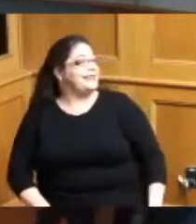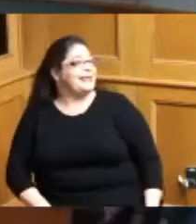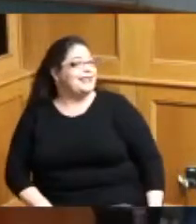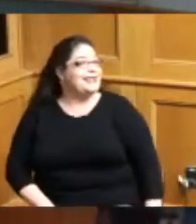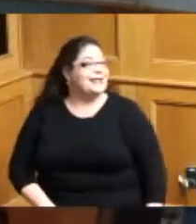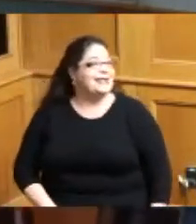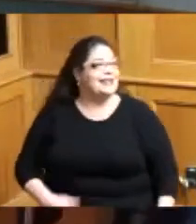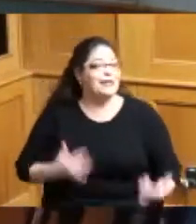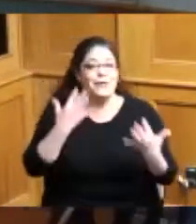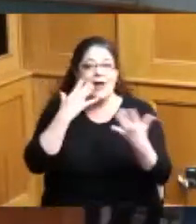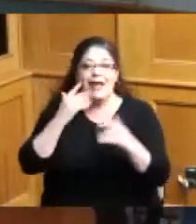here we go